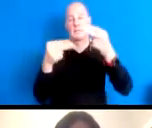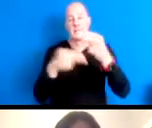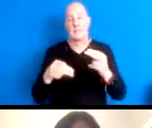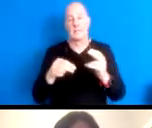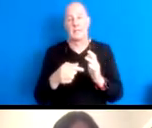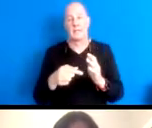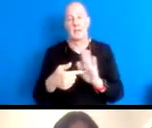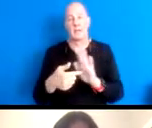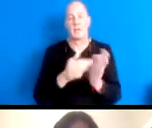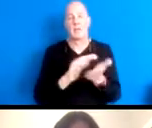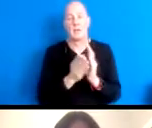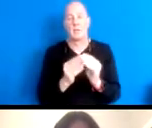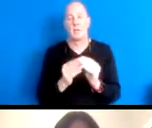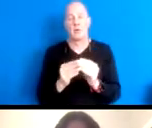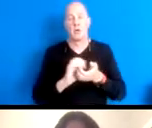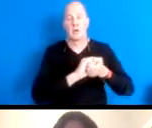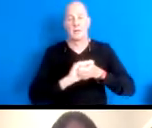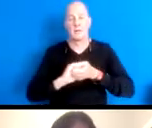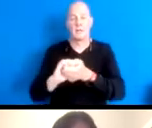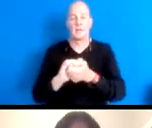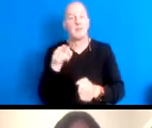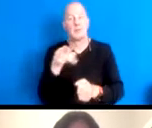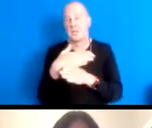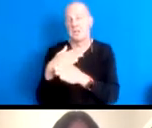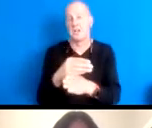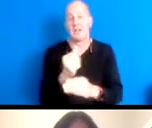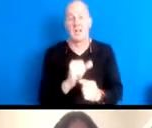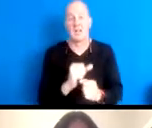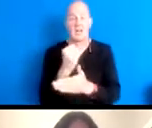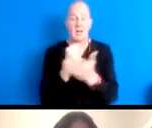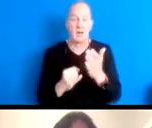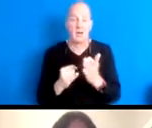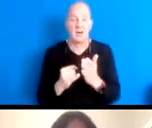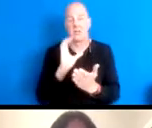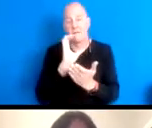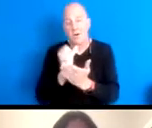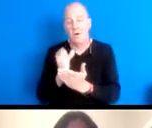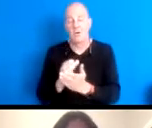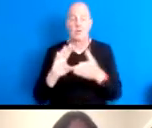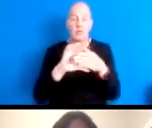16:26:18 You know any art photos stories prayers or poems that represent your experience of